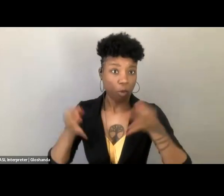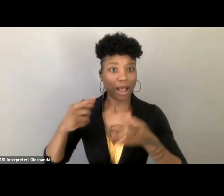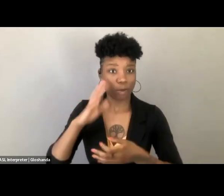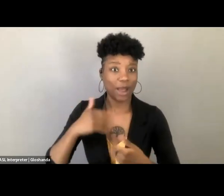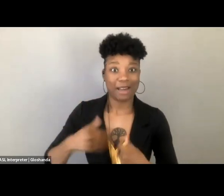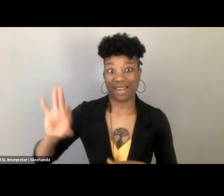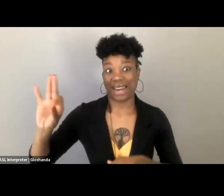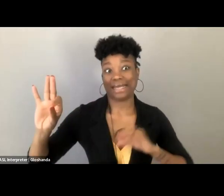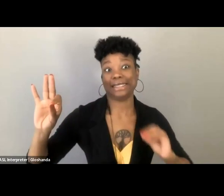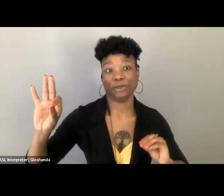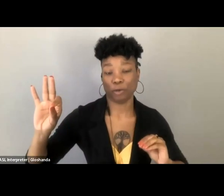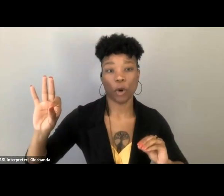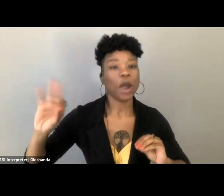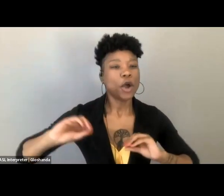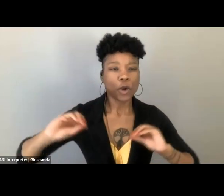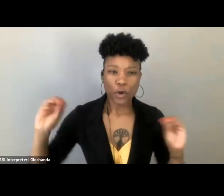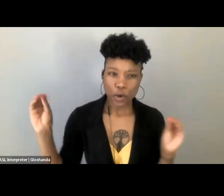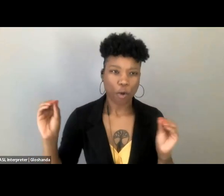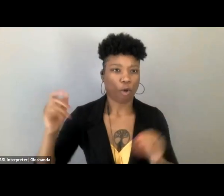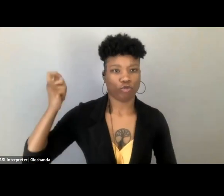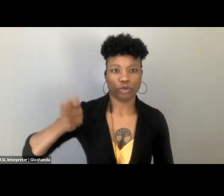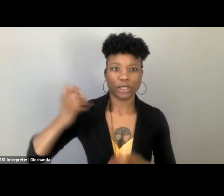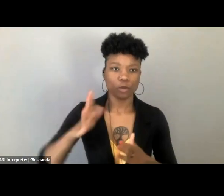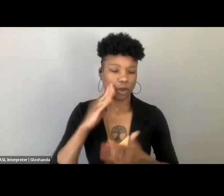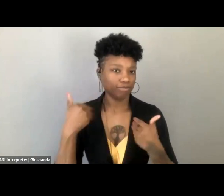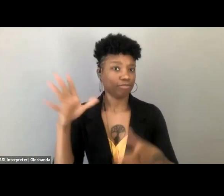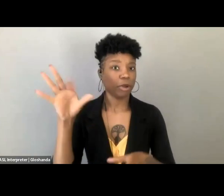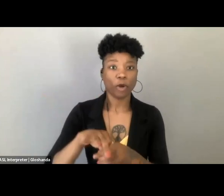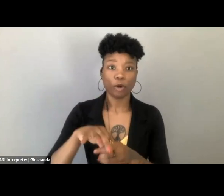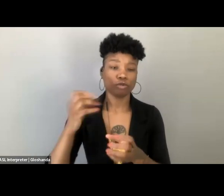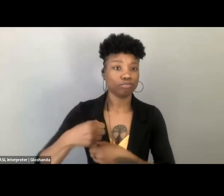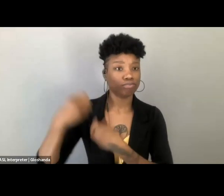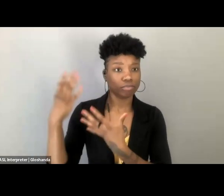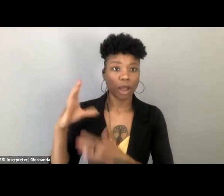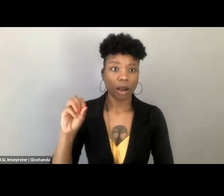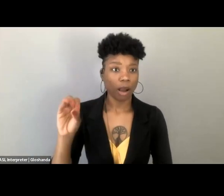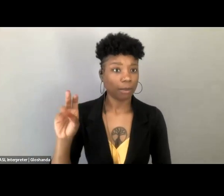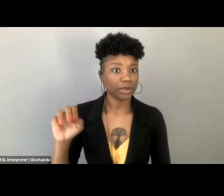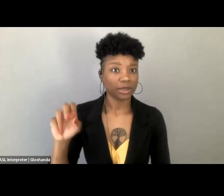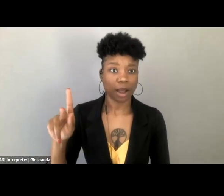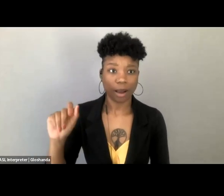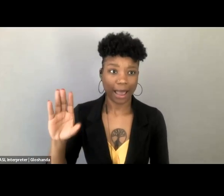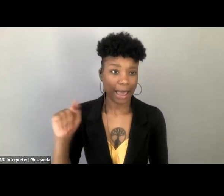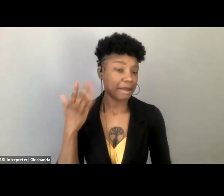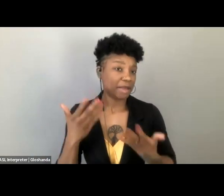I don't think there's one sitting justice who would vote to overturn it, and I don't think there's, you know, more than a random handful of politicians